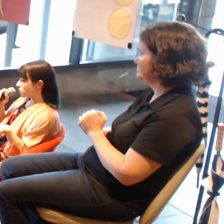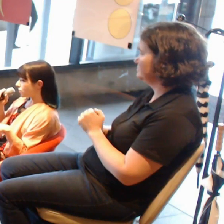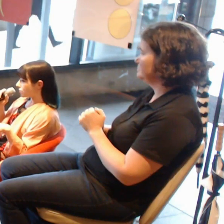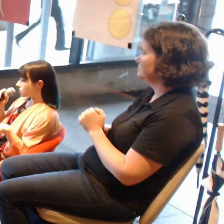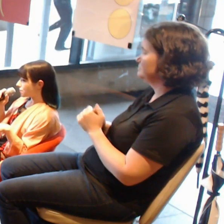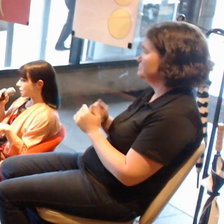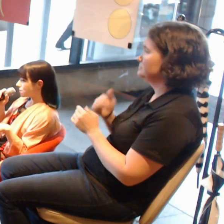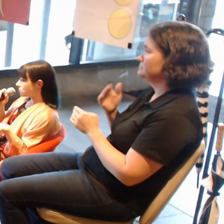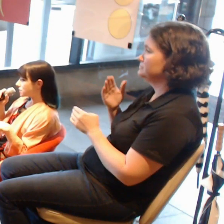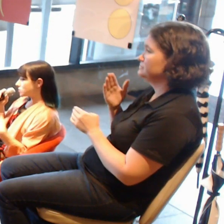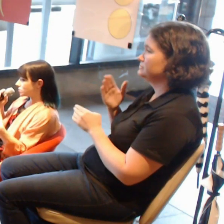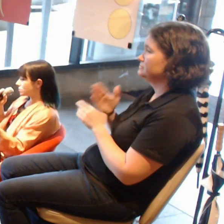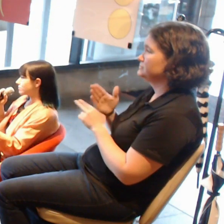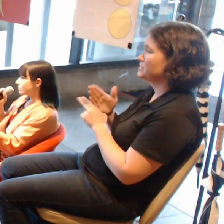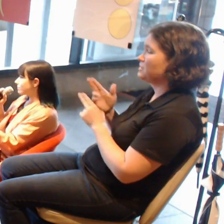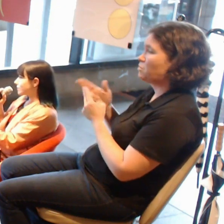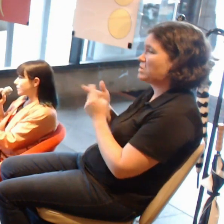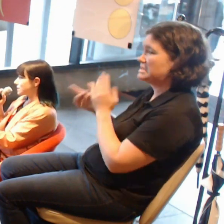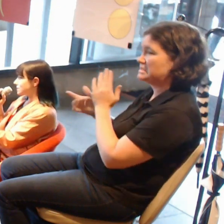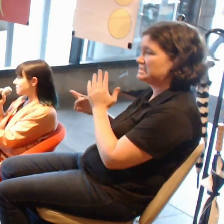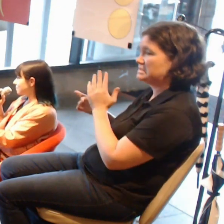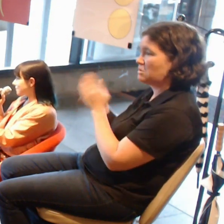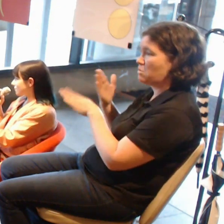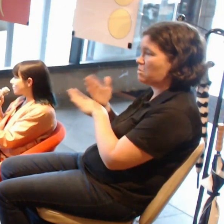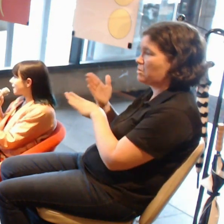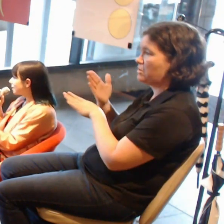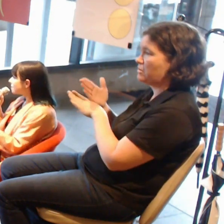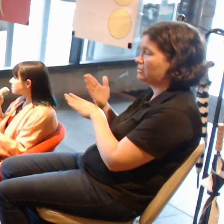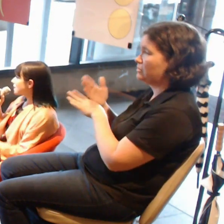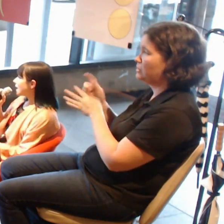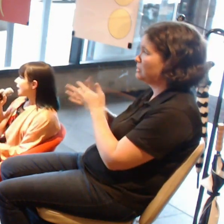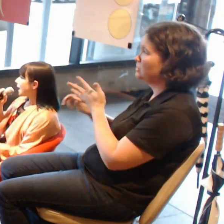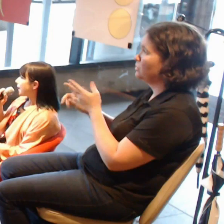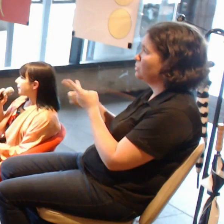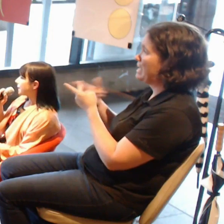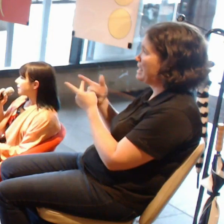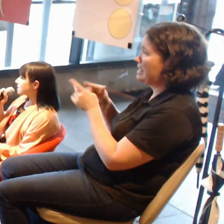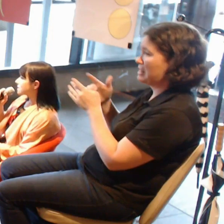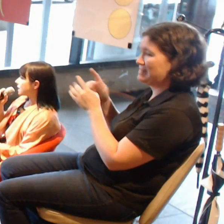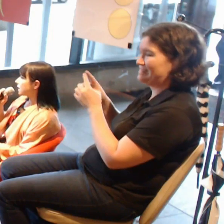we did various other things and that is a learning process.